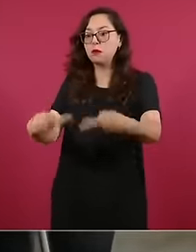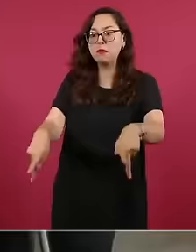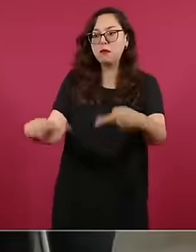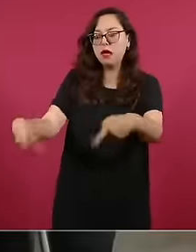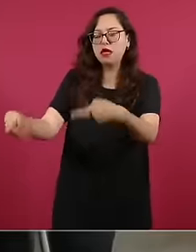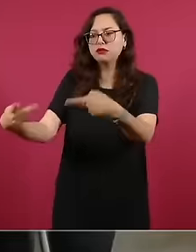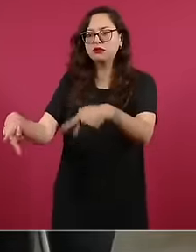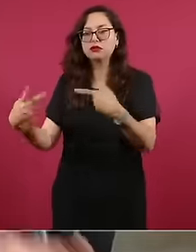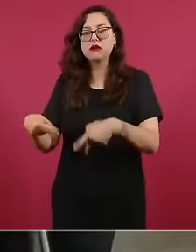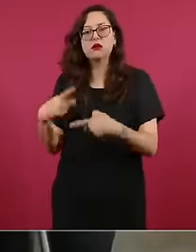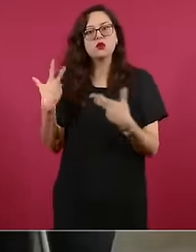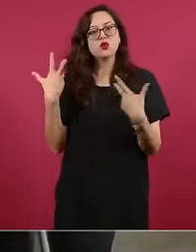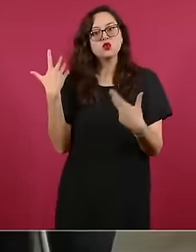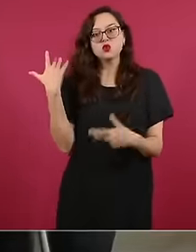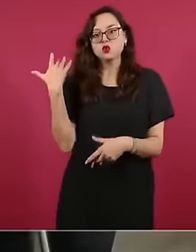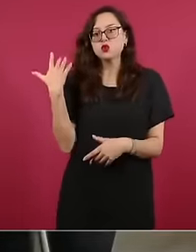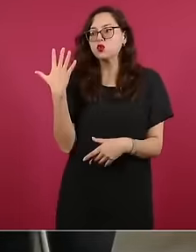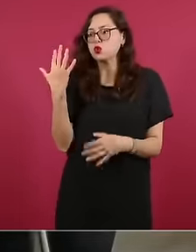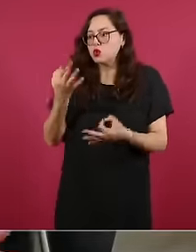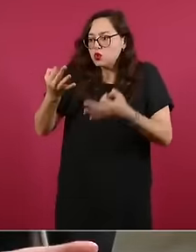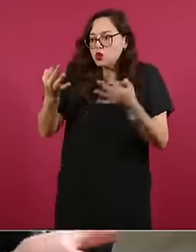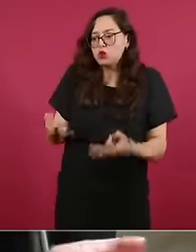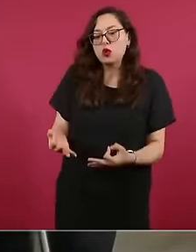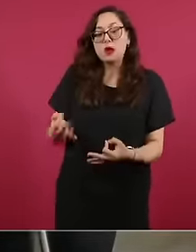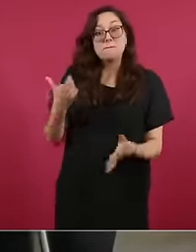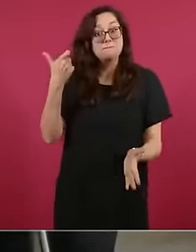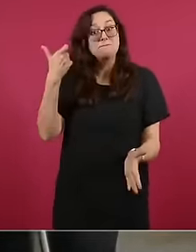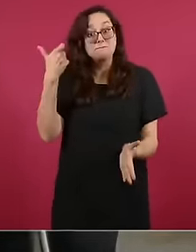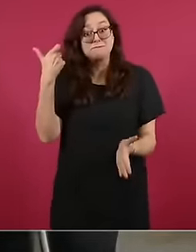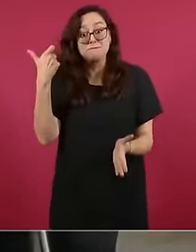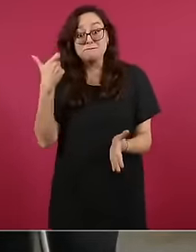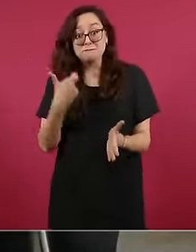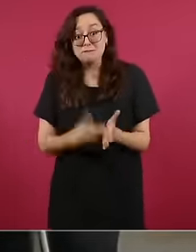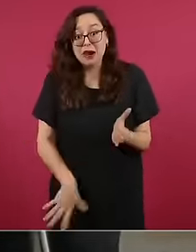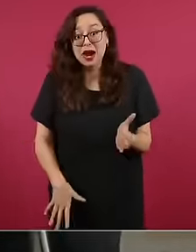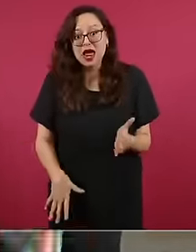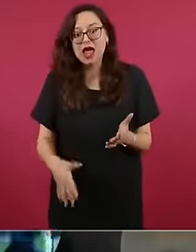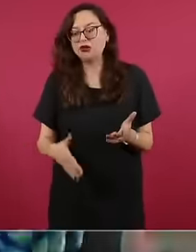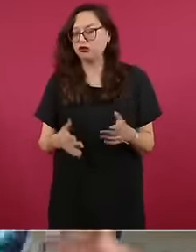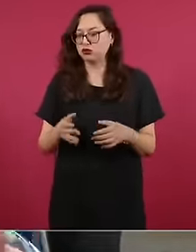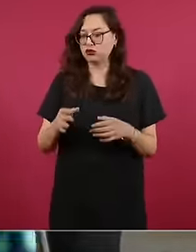. people go and consume products that are practically organic and there are kitchens